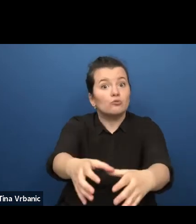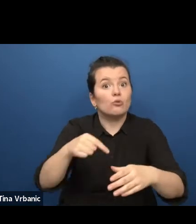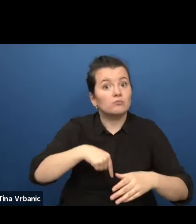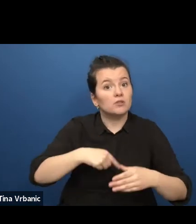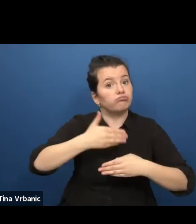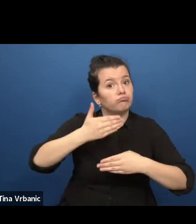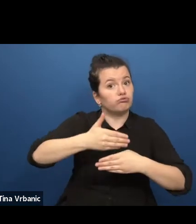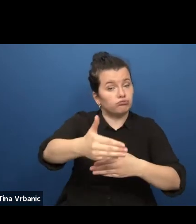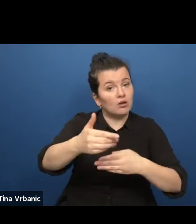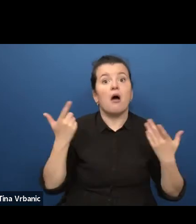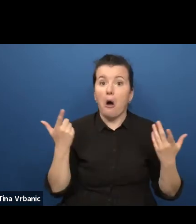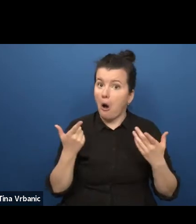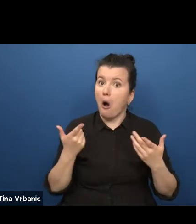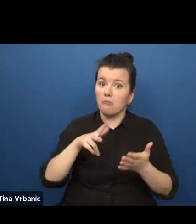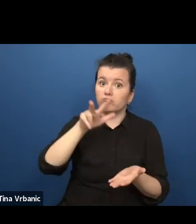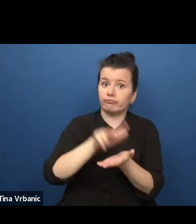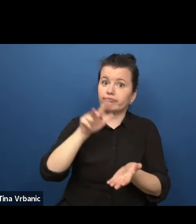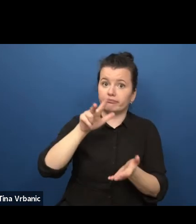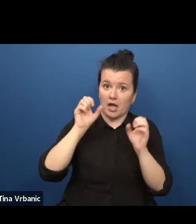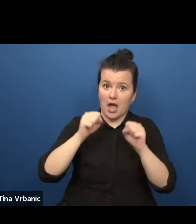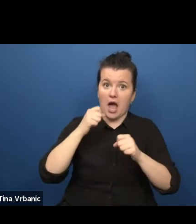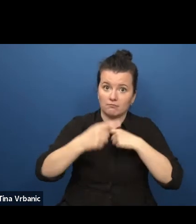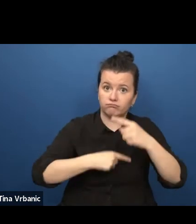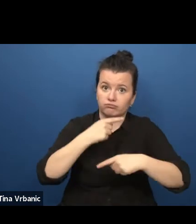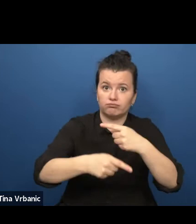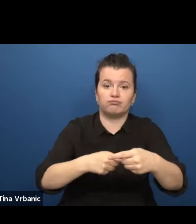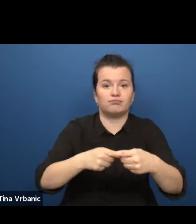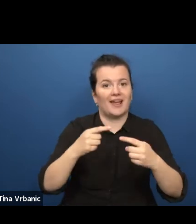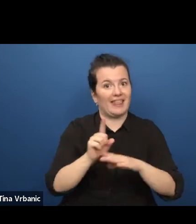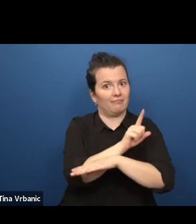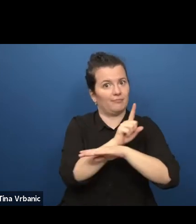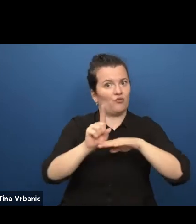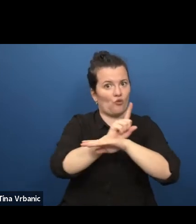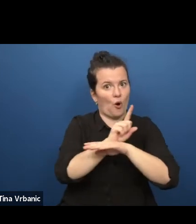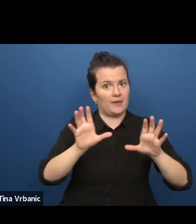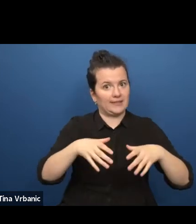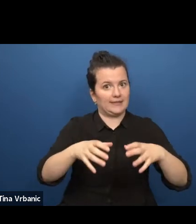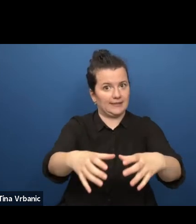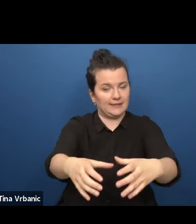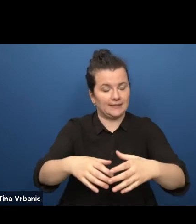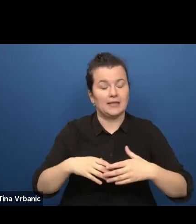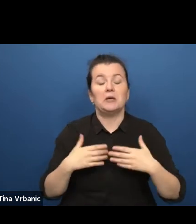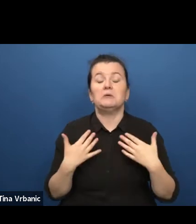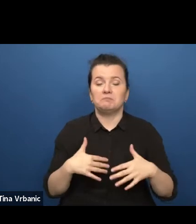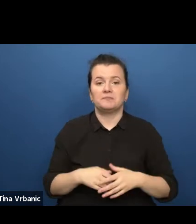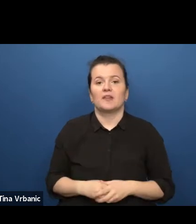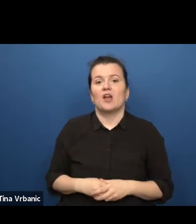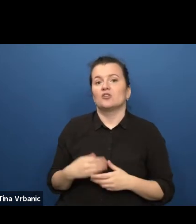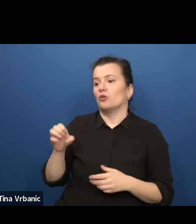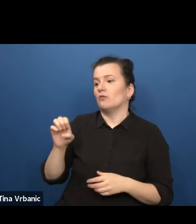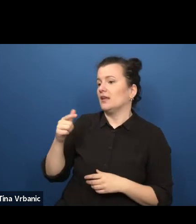I took this moment to recall my first encounter with the ETC network and the first edition of Young Europe